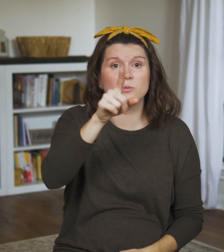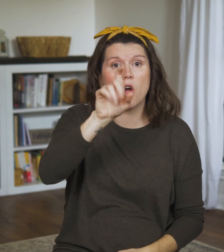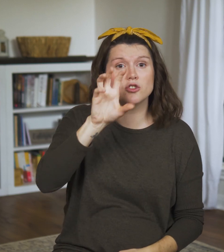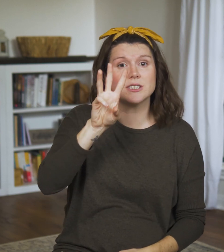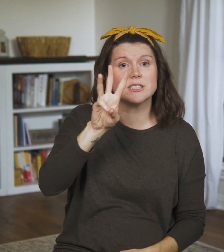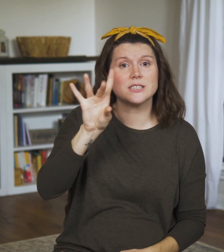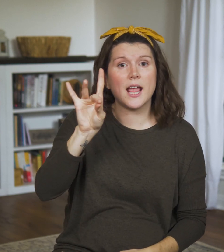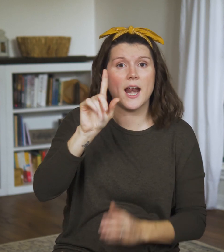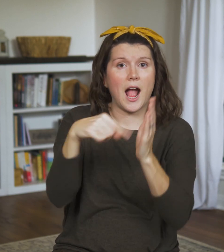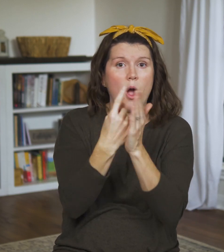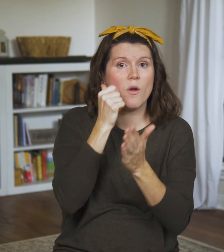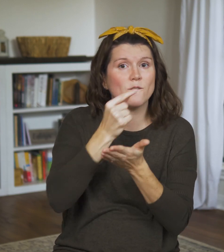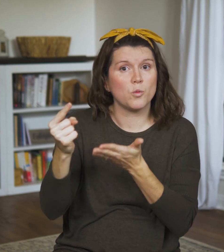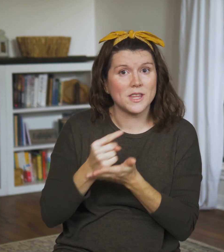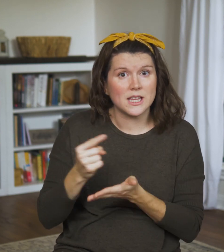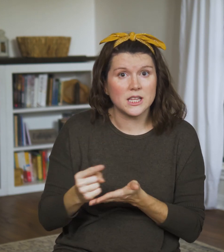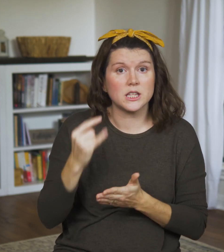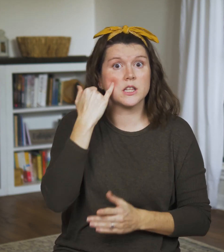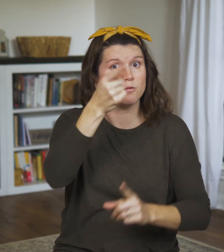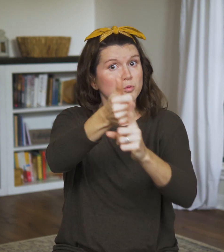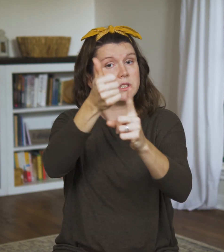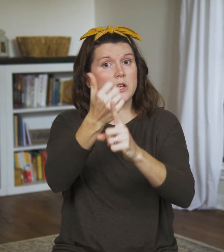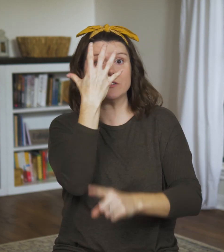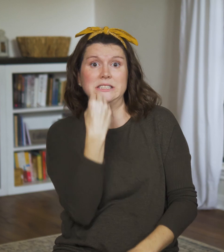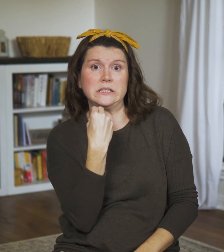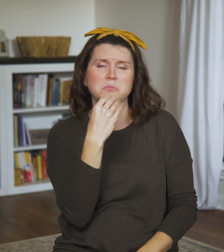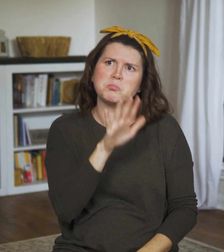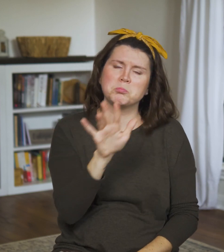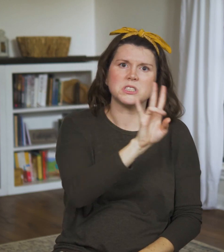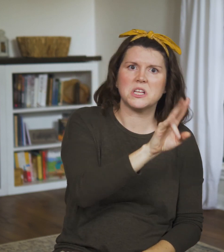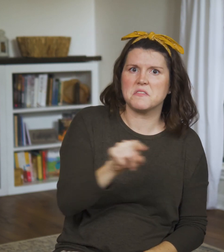All these sacrifices seem extravagant